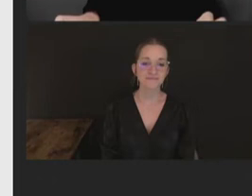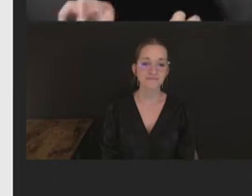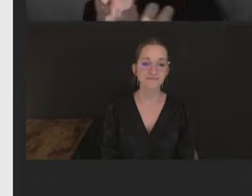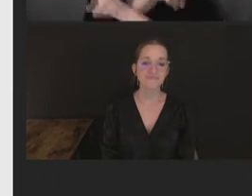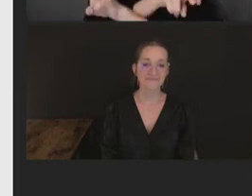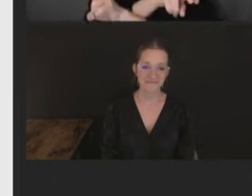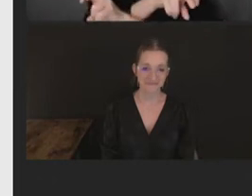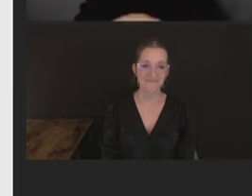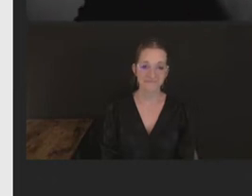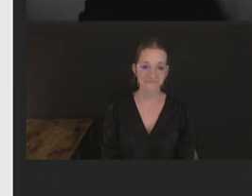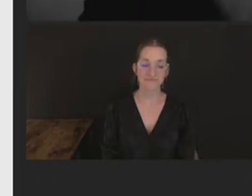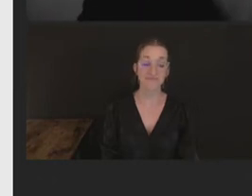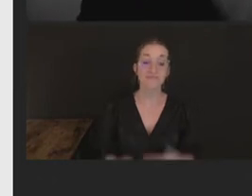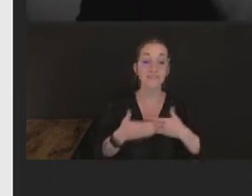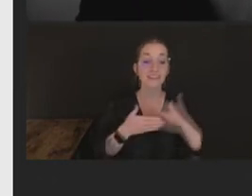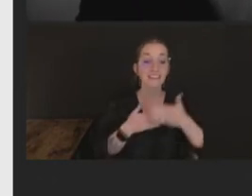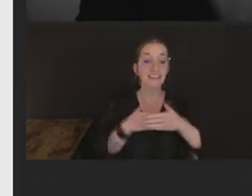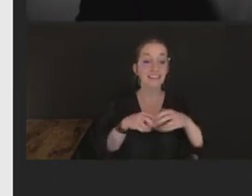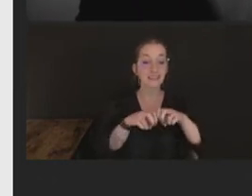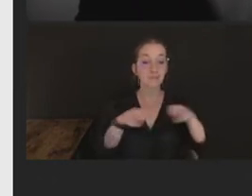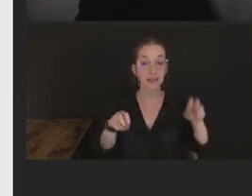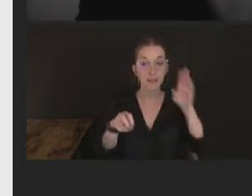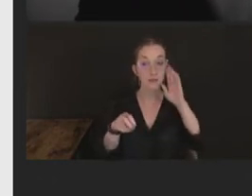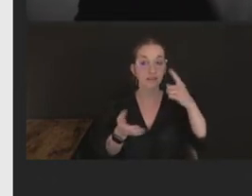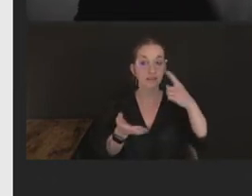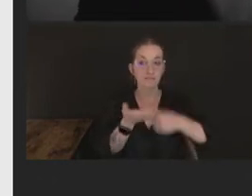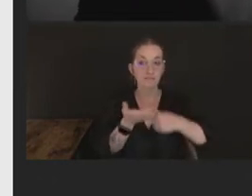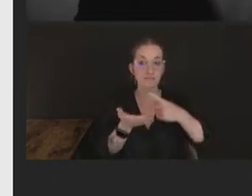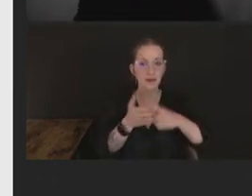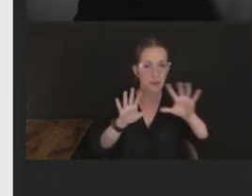Robert Hopkins: Our next panel will be boosting supply during the monkeypox emergency,